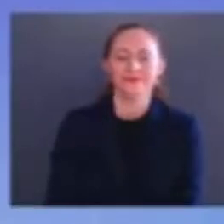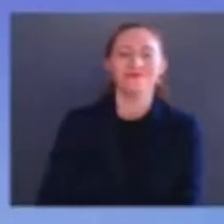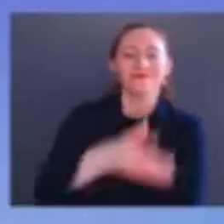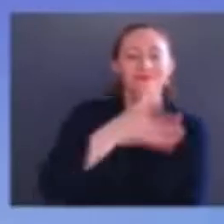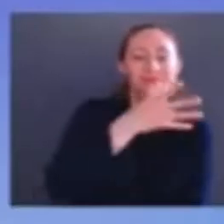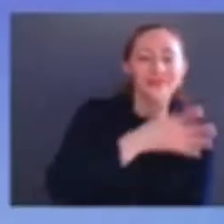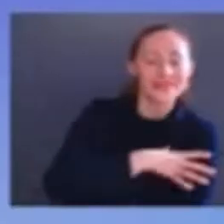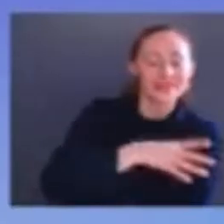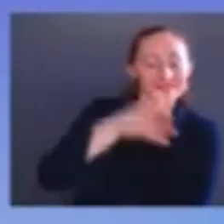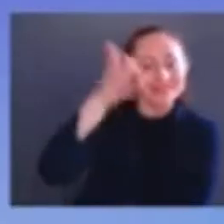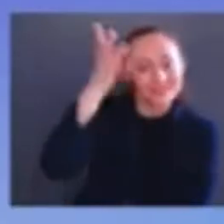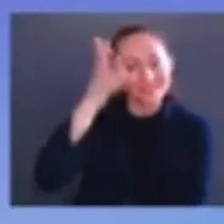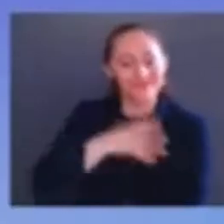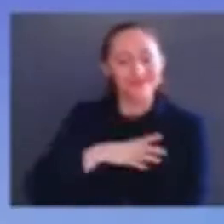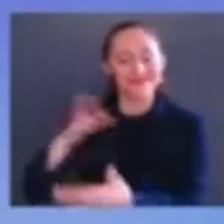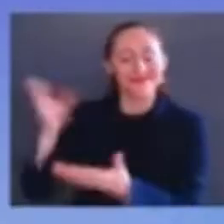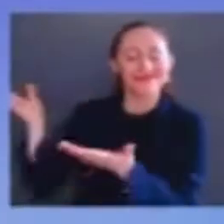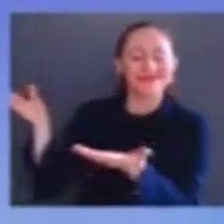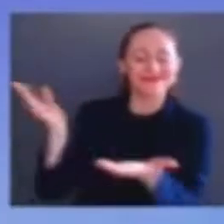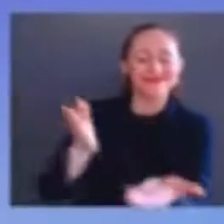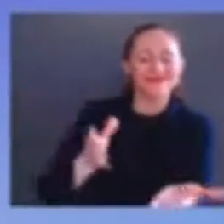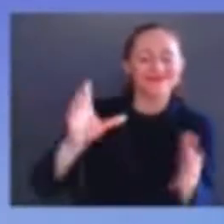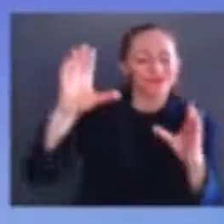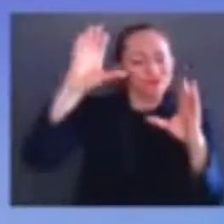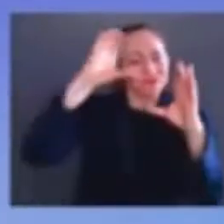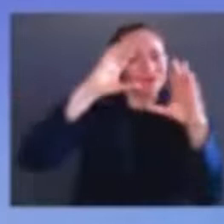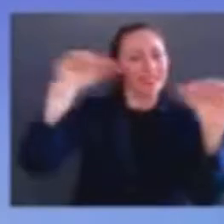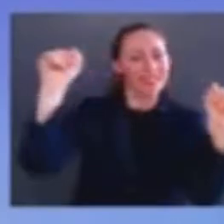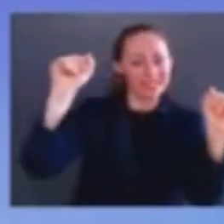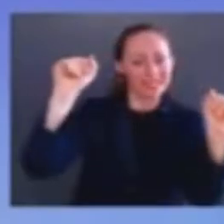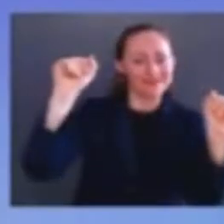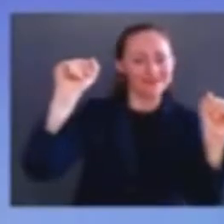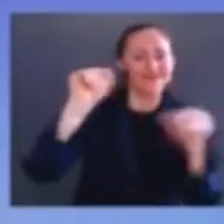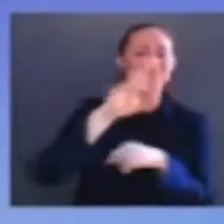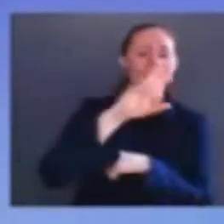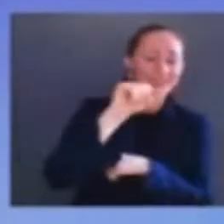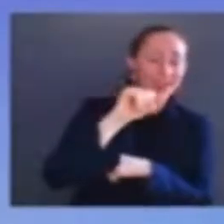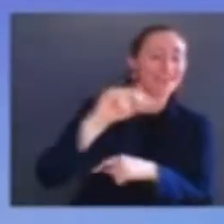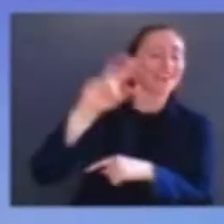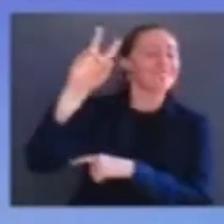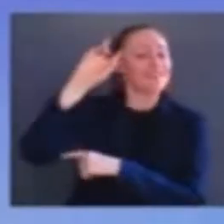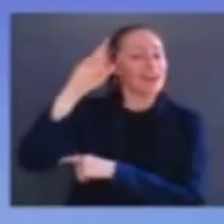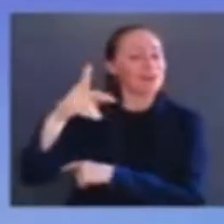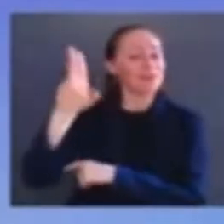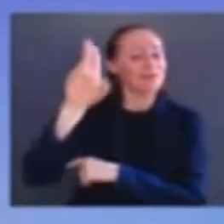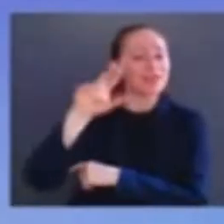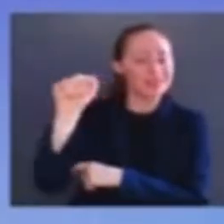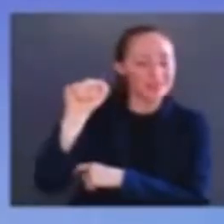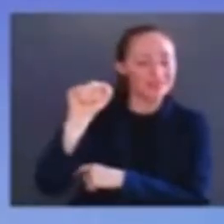accompanied by the vice president of the united states and judge katanji brown jackson